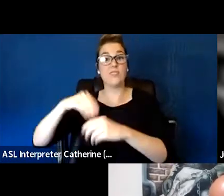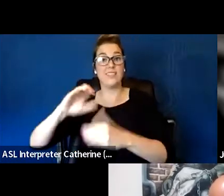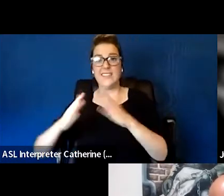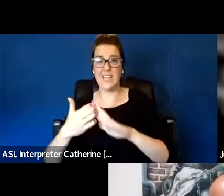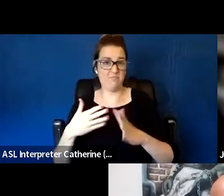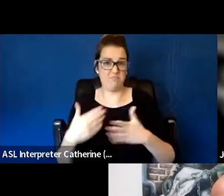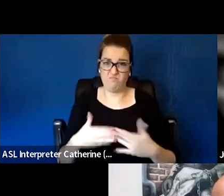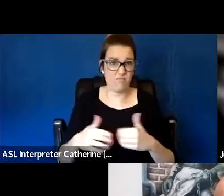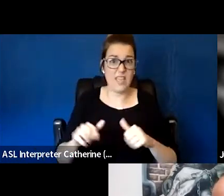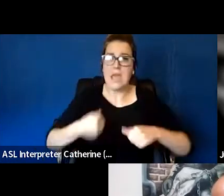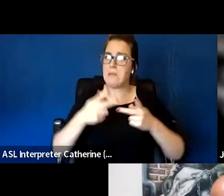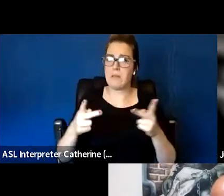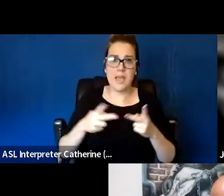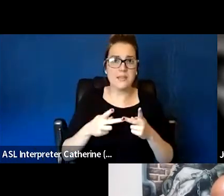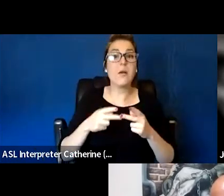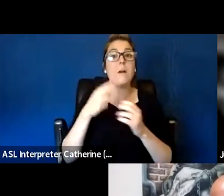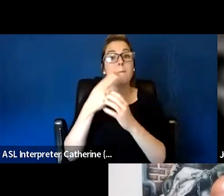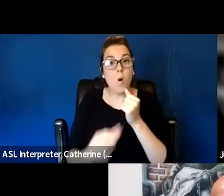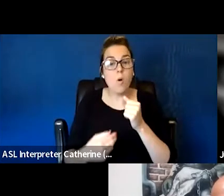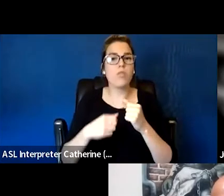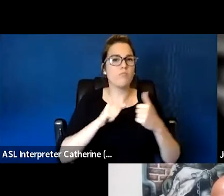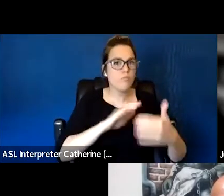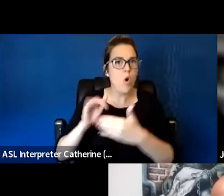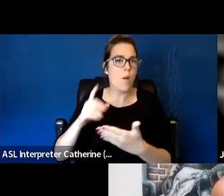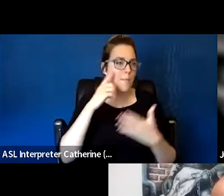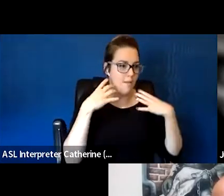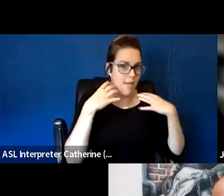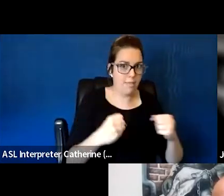that system really allows people to move to it more quickly.